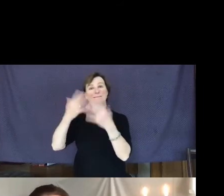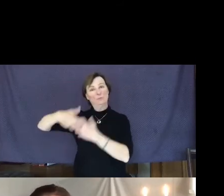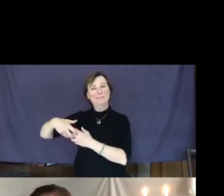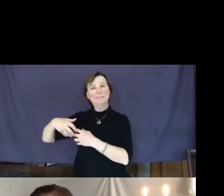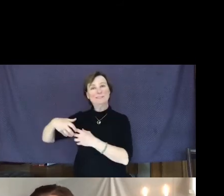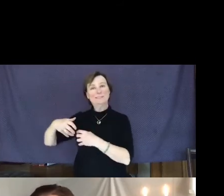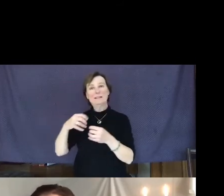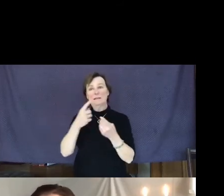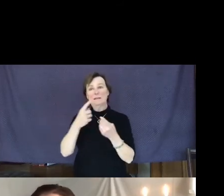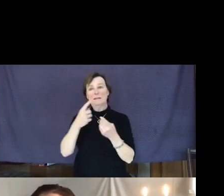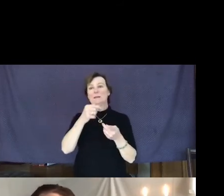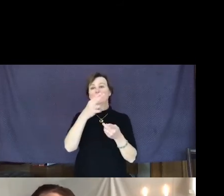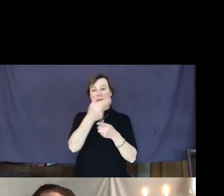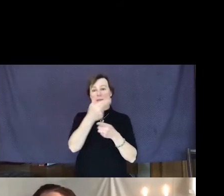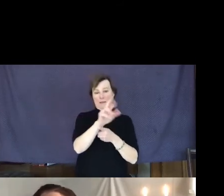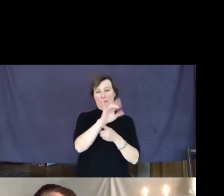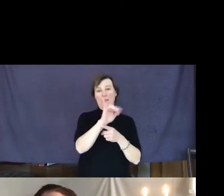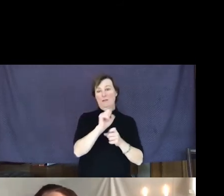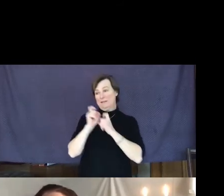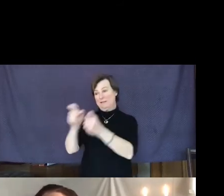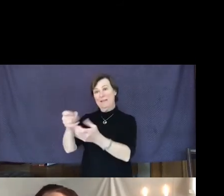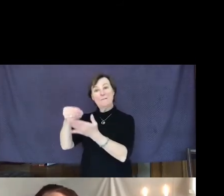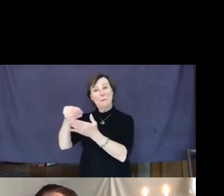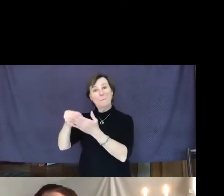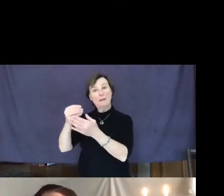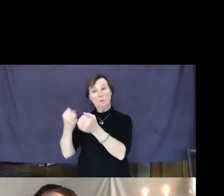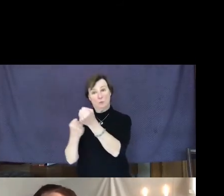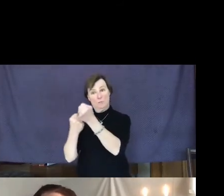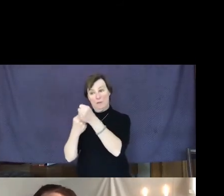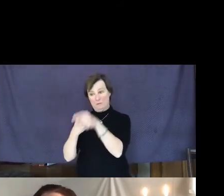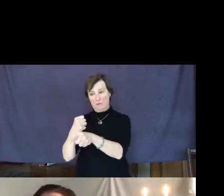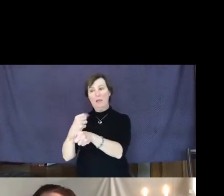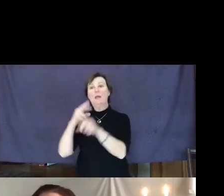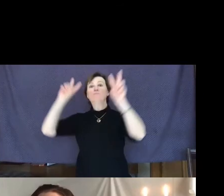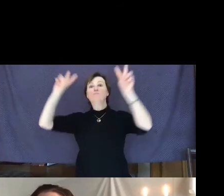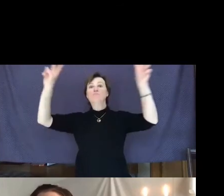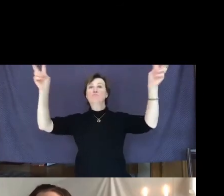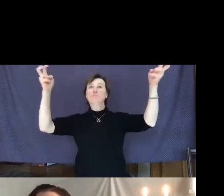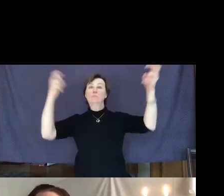institute states, "We live in a world where it can easily,